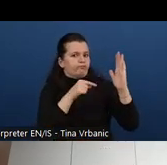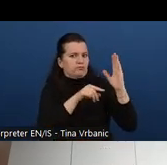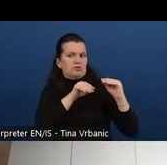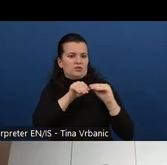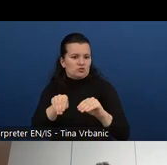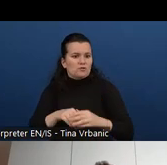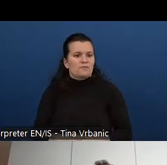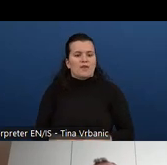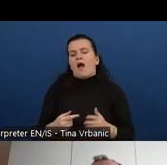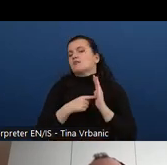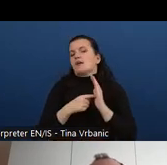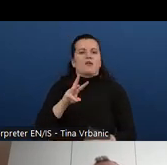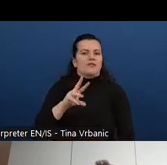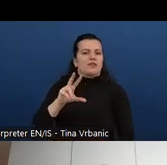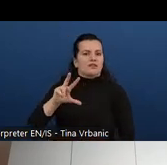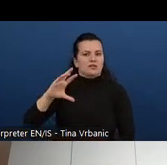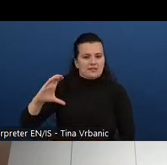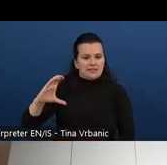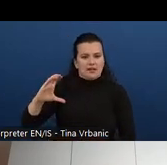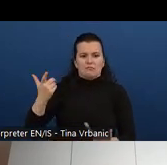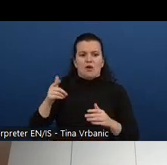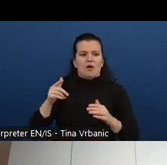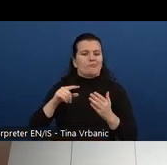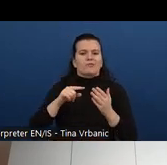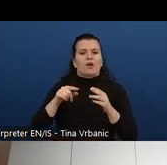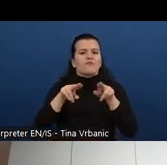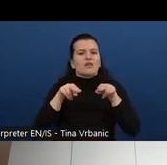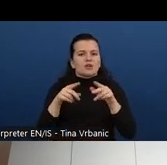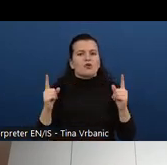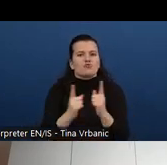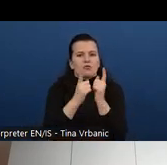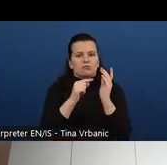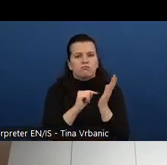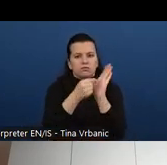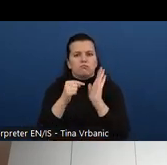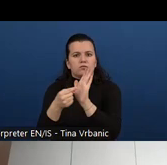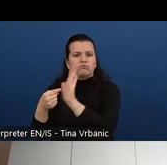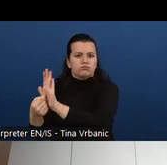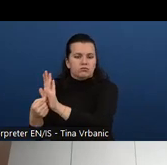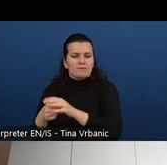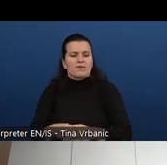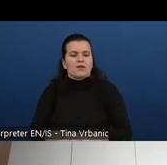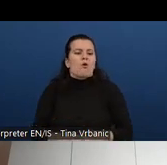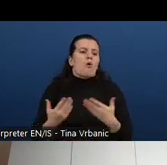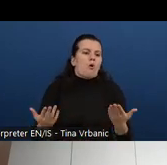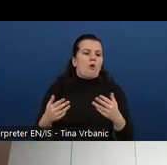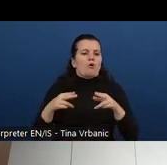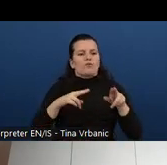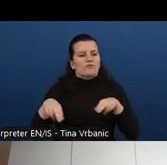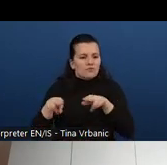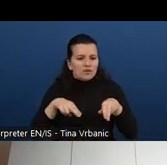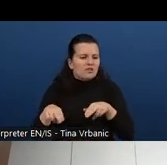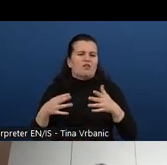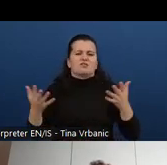This includes the W3C videos on how on prospective videos, future videos that we may include.